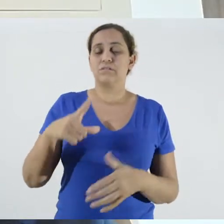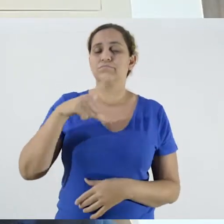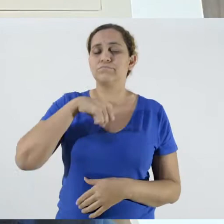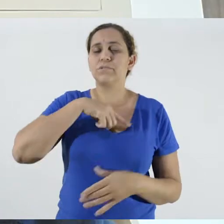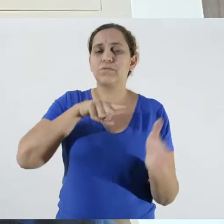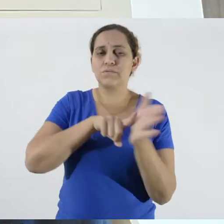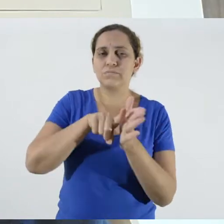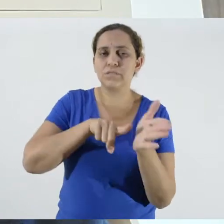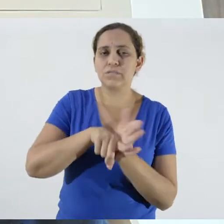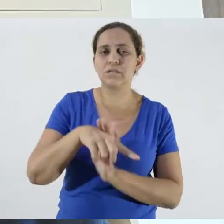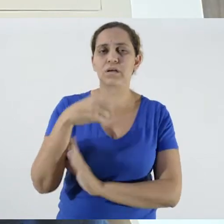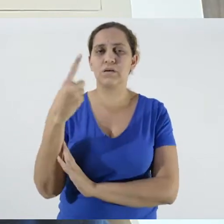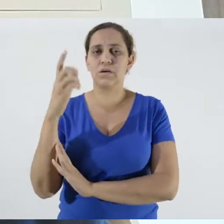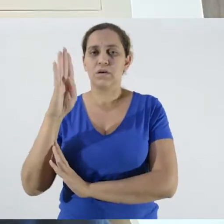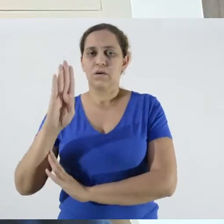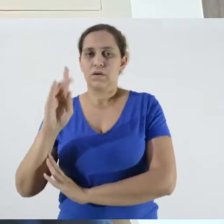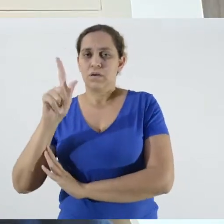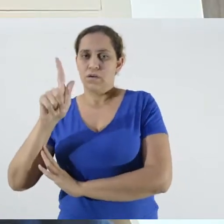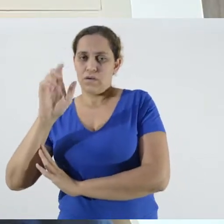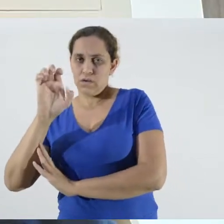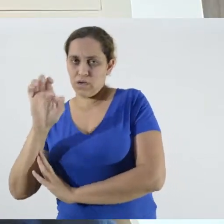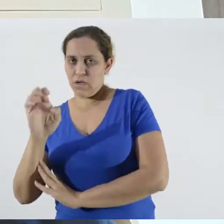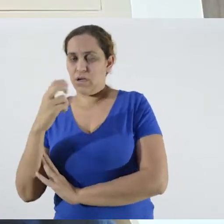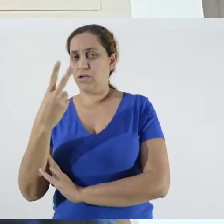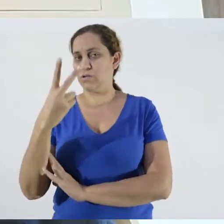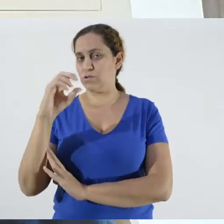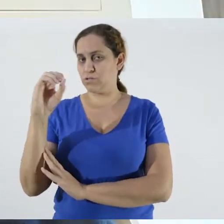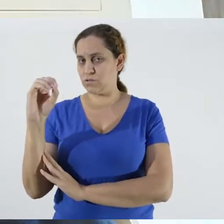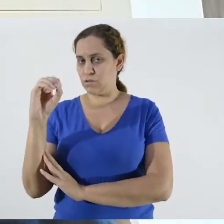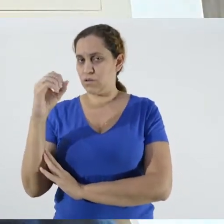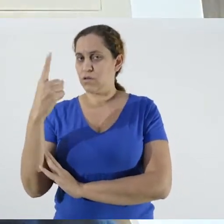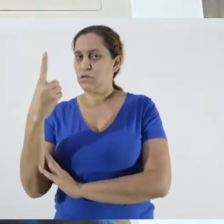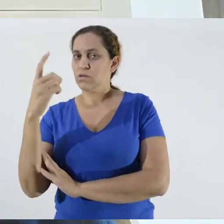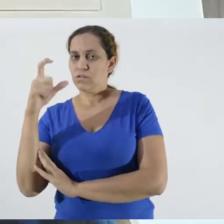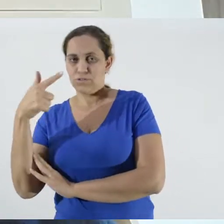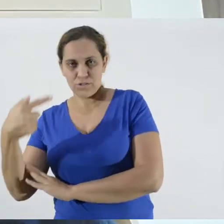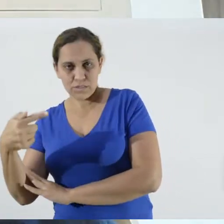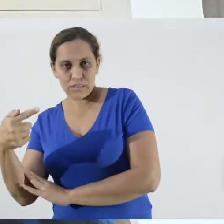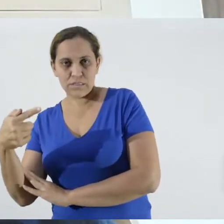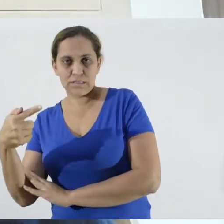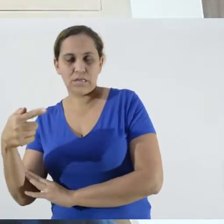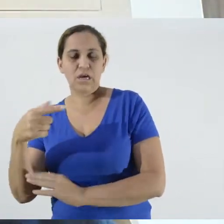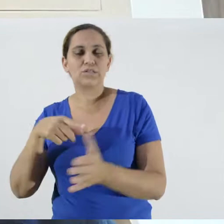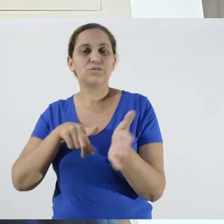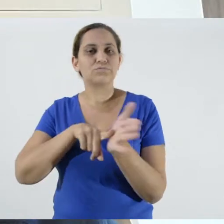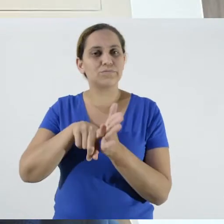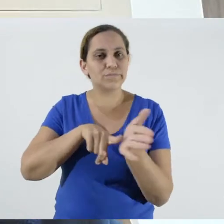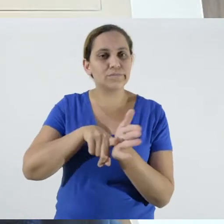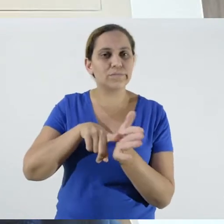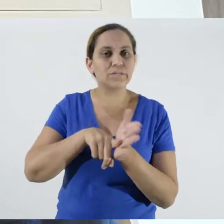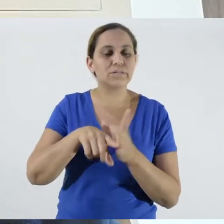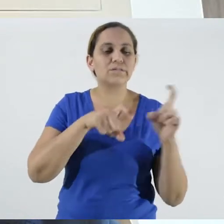by the 2017 agricultural census, we have